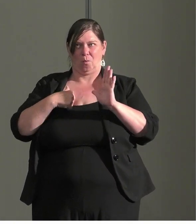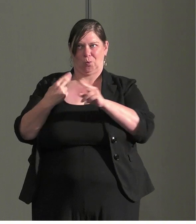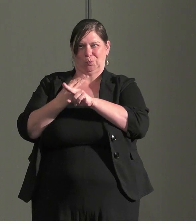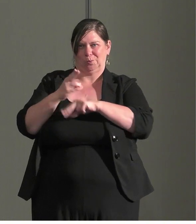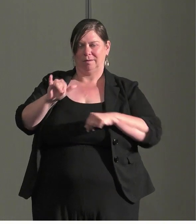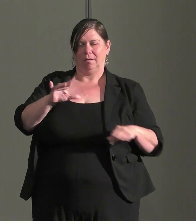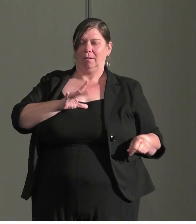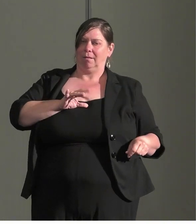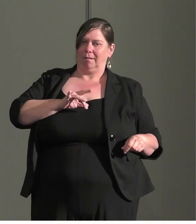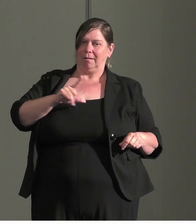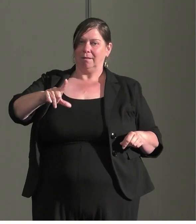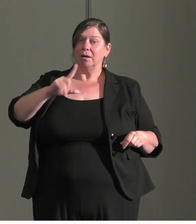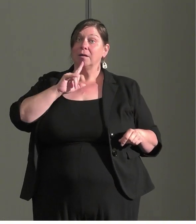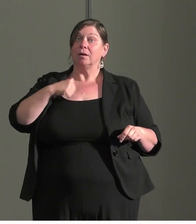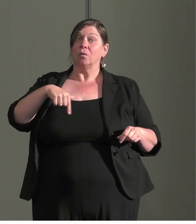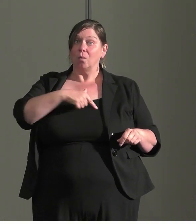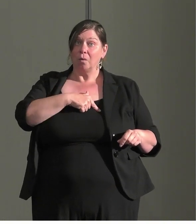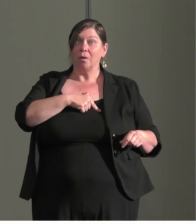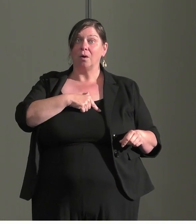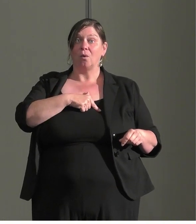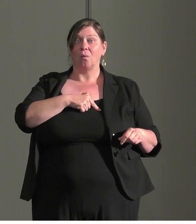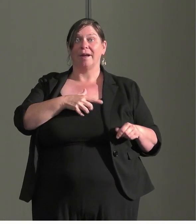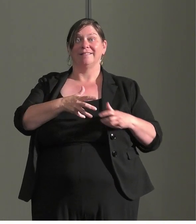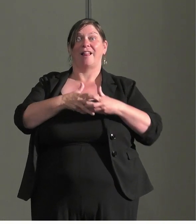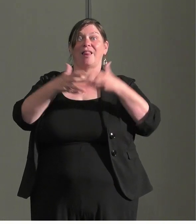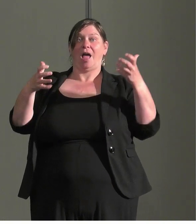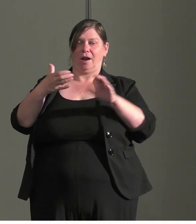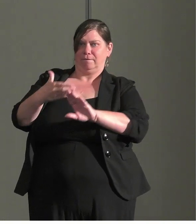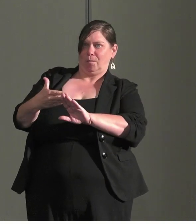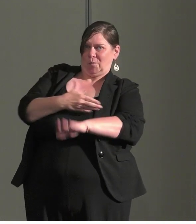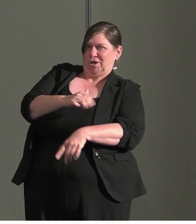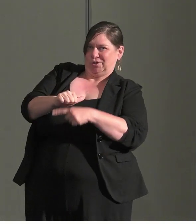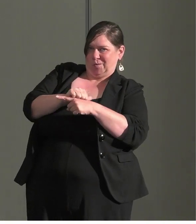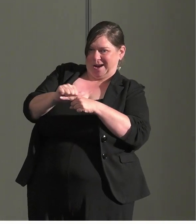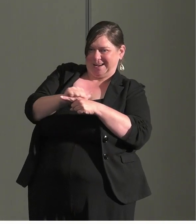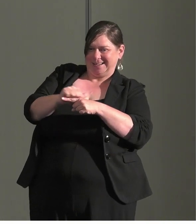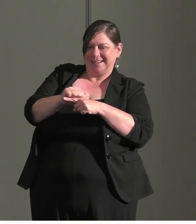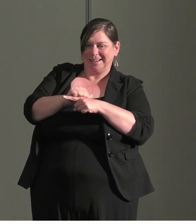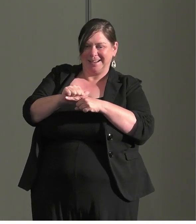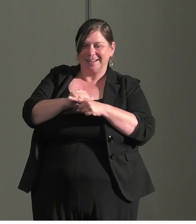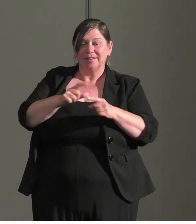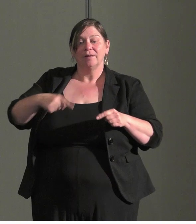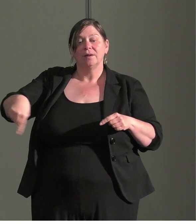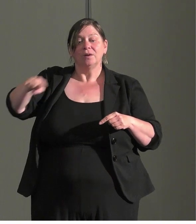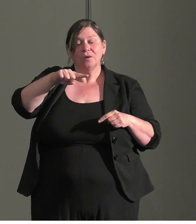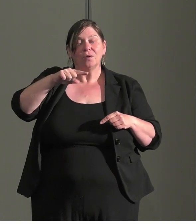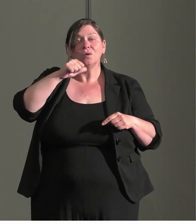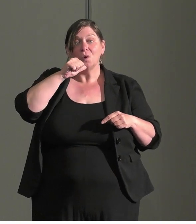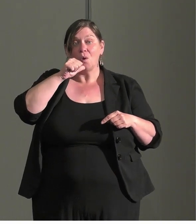We had to do significant pre training all the individuals from TD in the working group had to